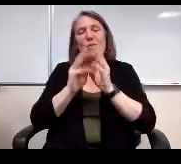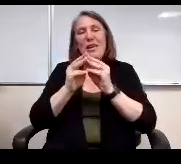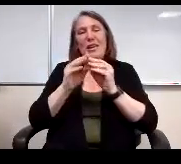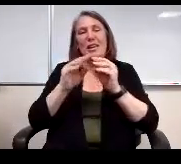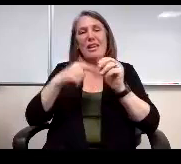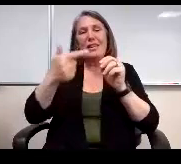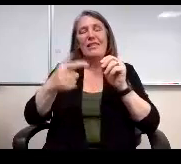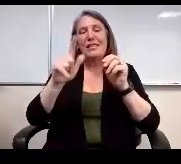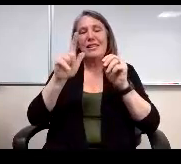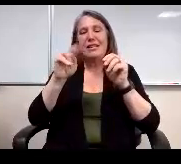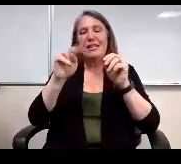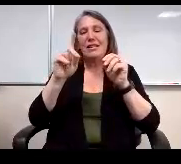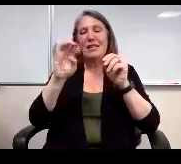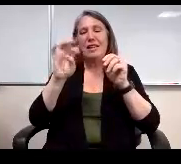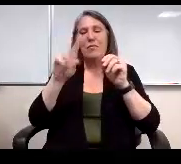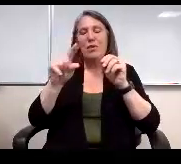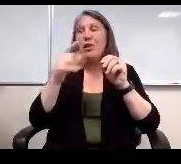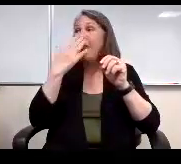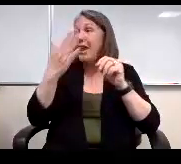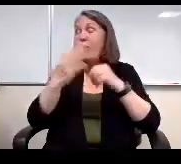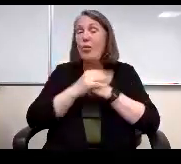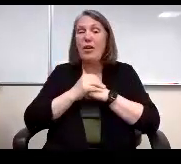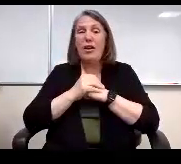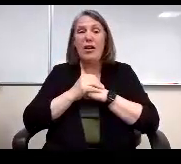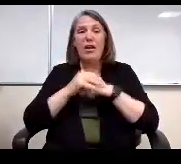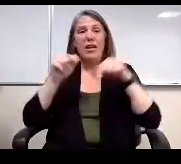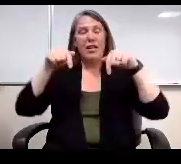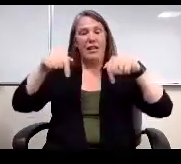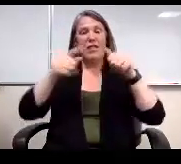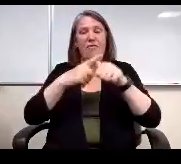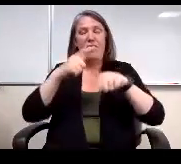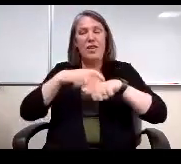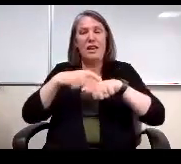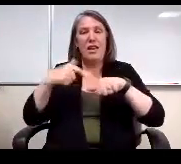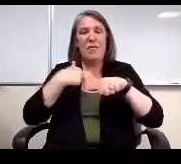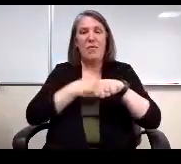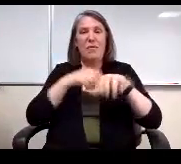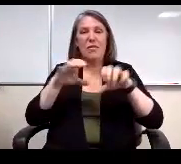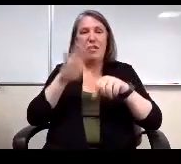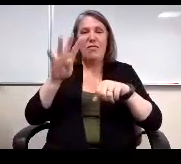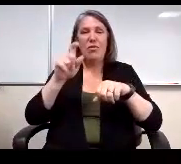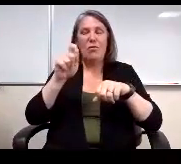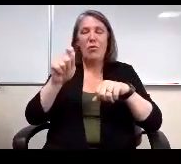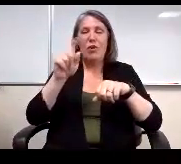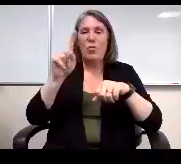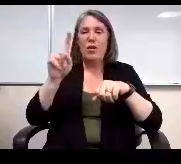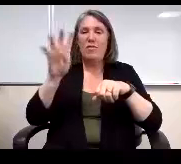Thank you. This is the first time we've ever done 4.14 because it was done